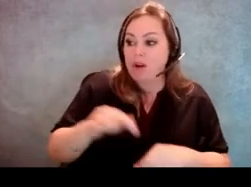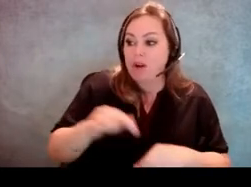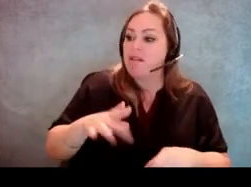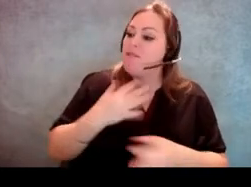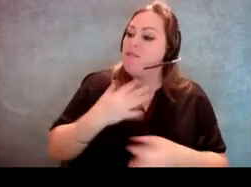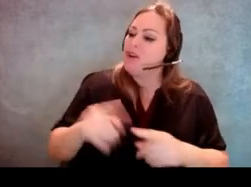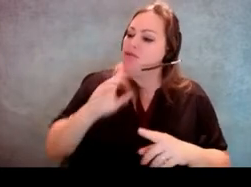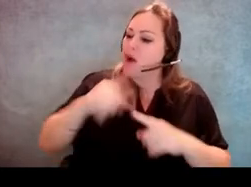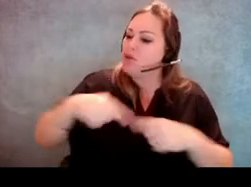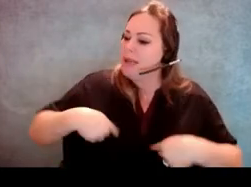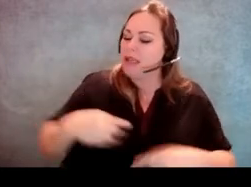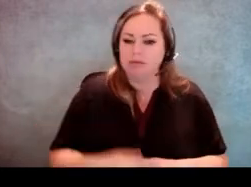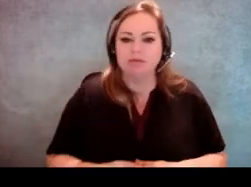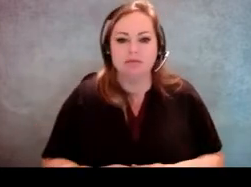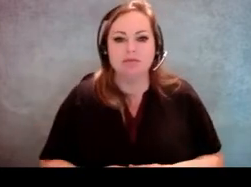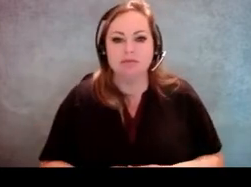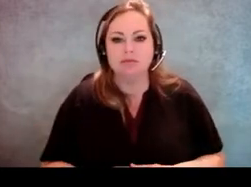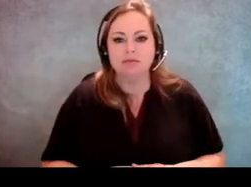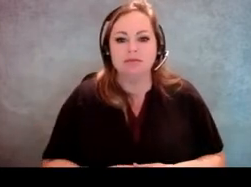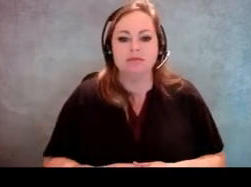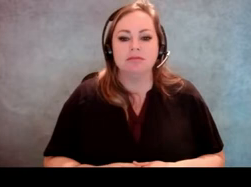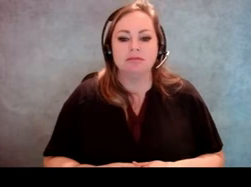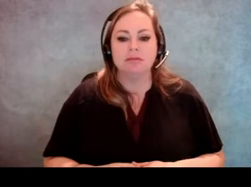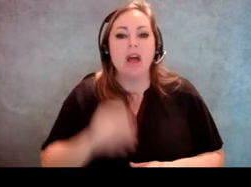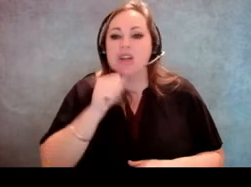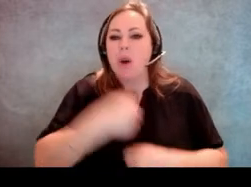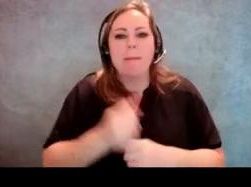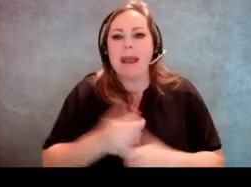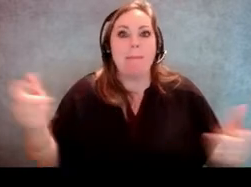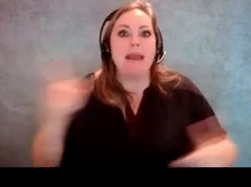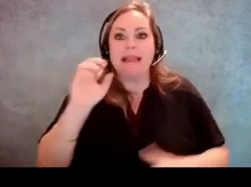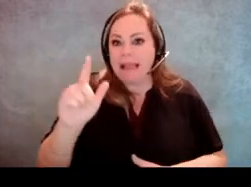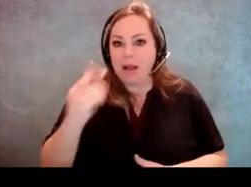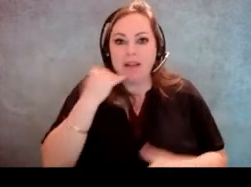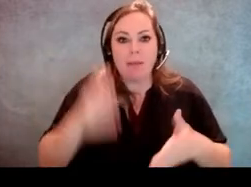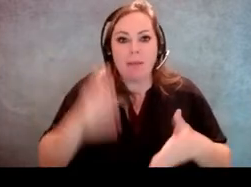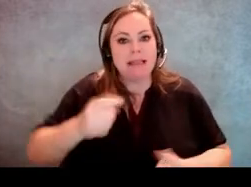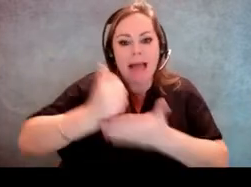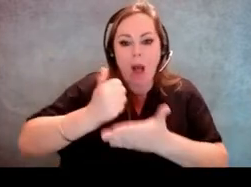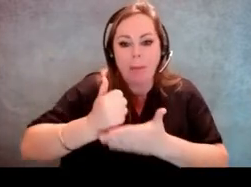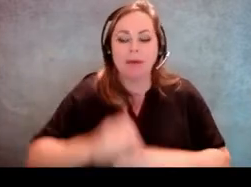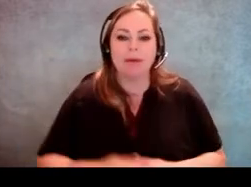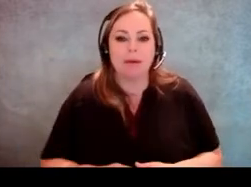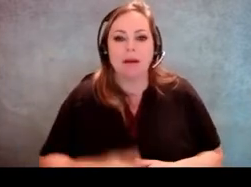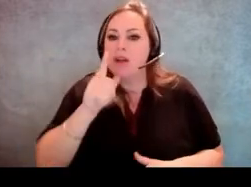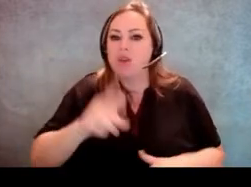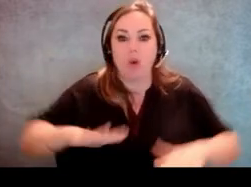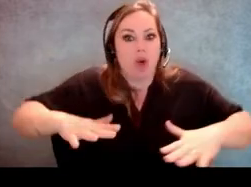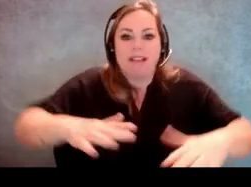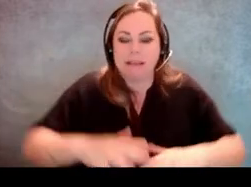please feel free to check in. So there's that and don't make a big deal about it if somebody needs assistance, don't get nervous about it.